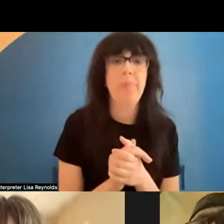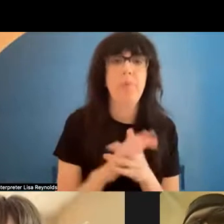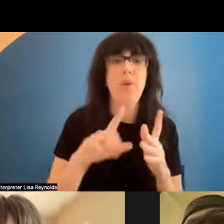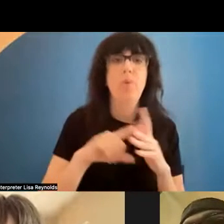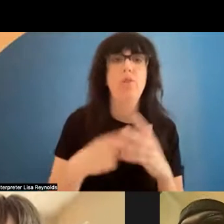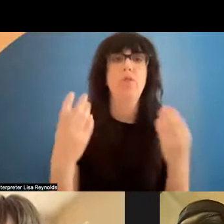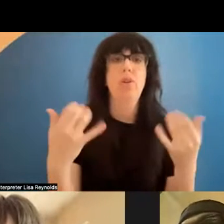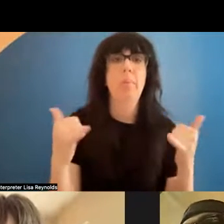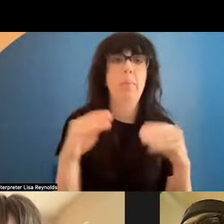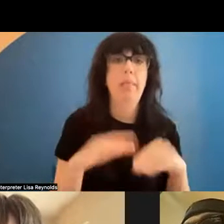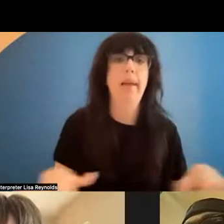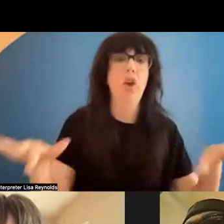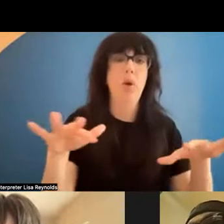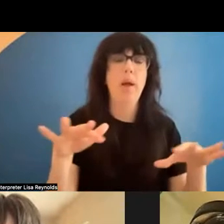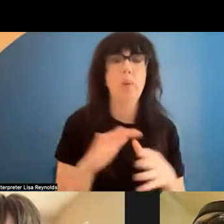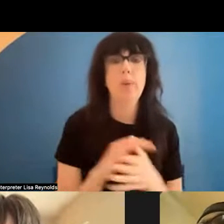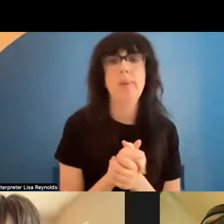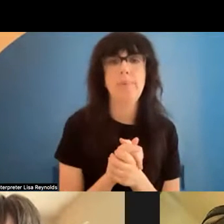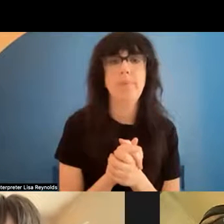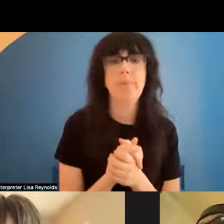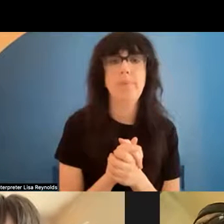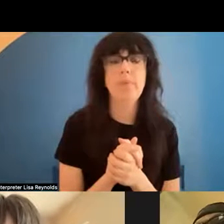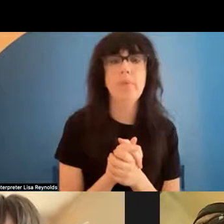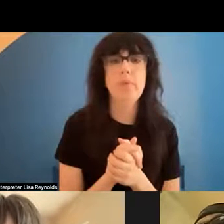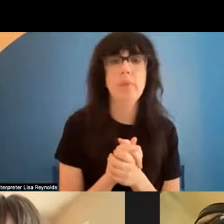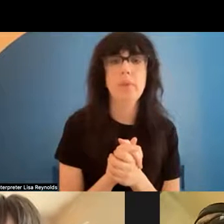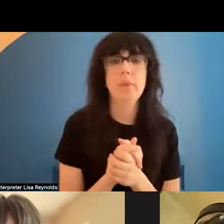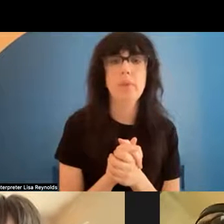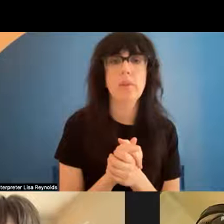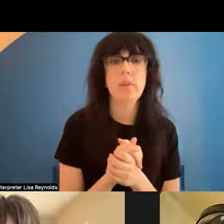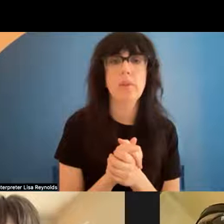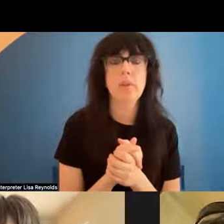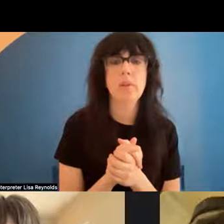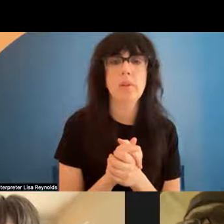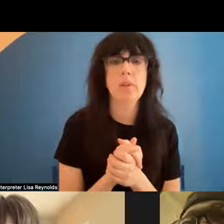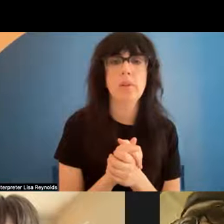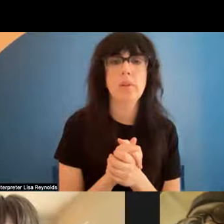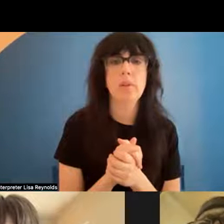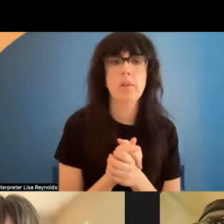in play grounds doing it. It wasn't until first